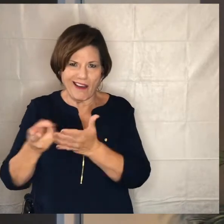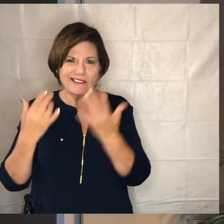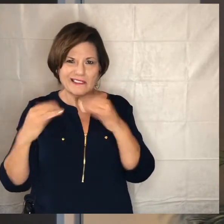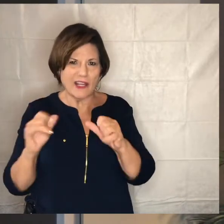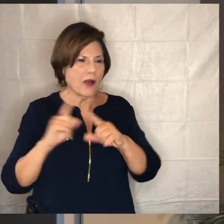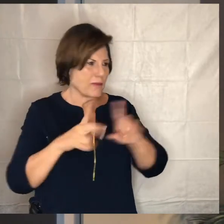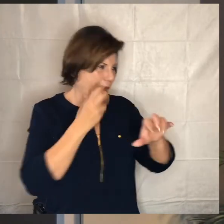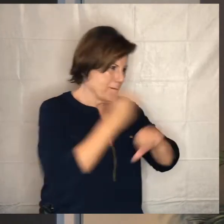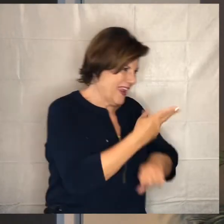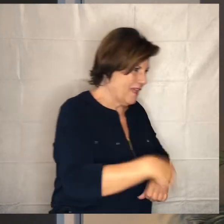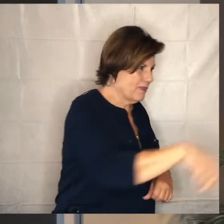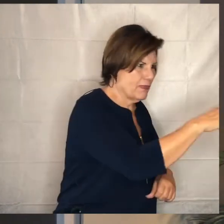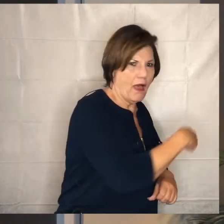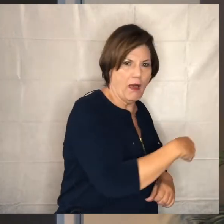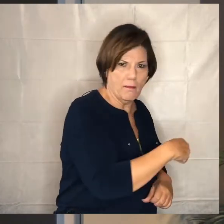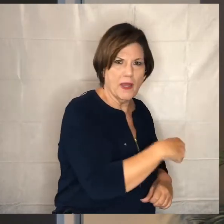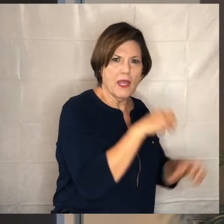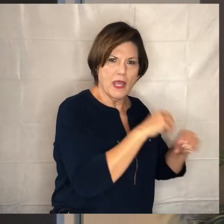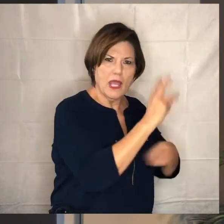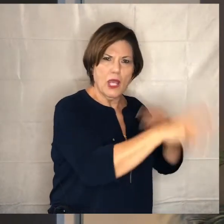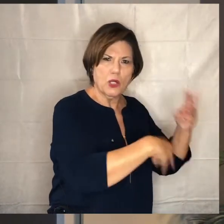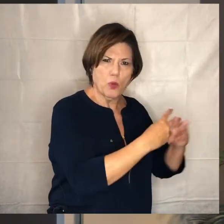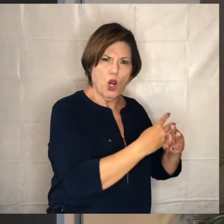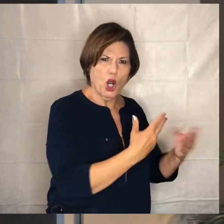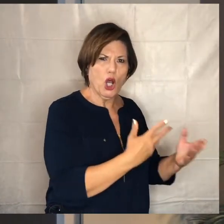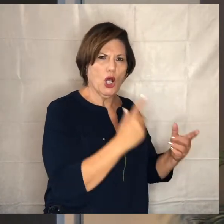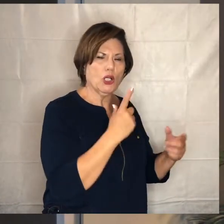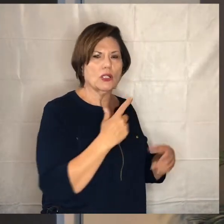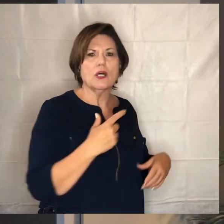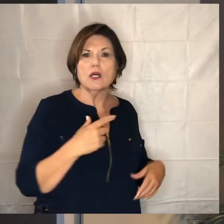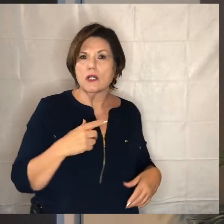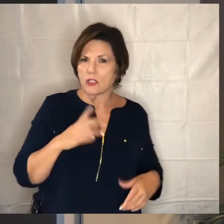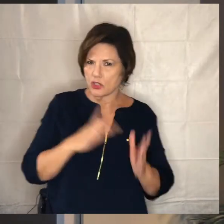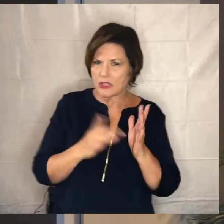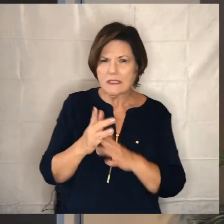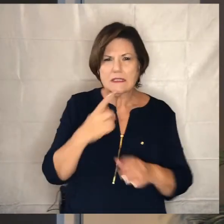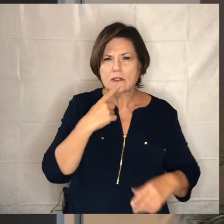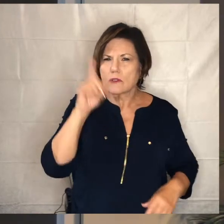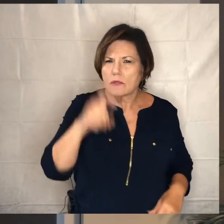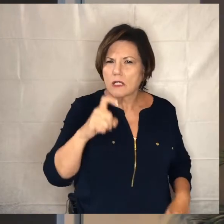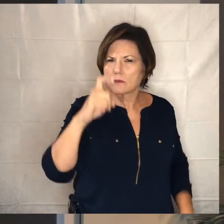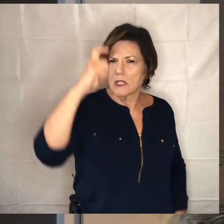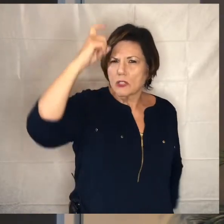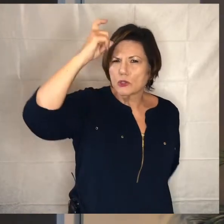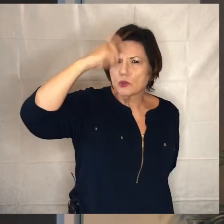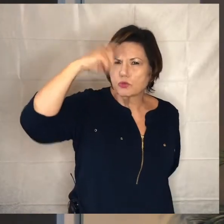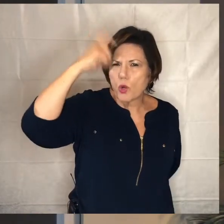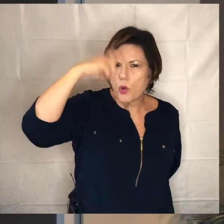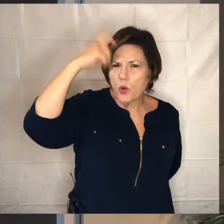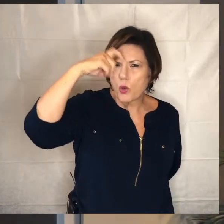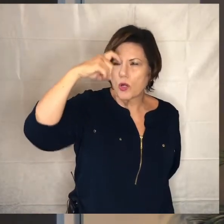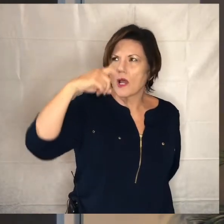that's what jesus is trying to say in this particular parable you need to be shrewd you need to be thinking about the ways